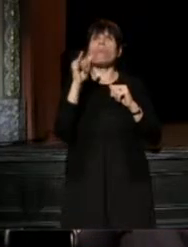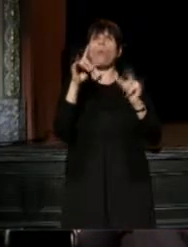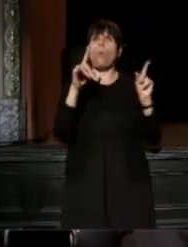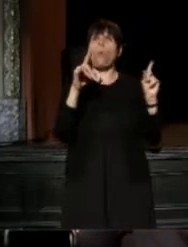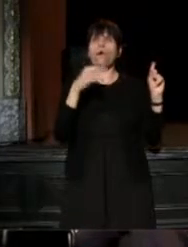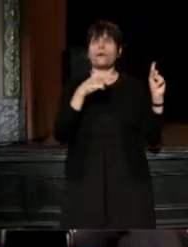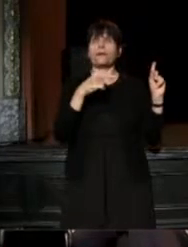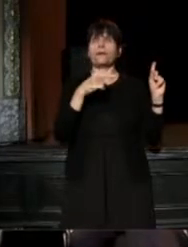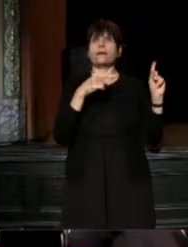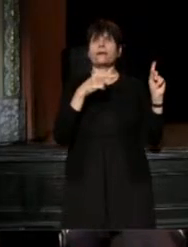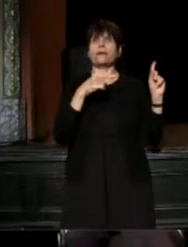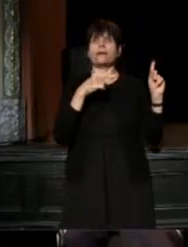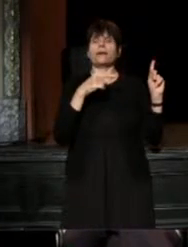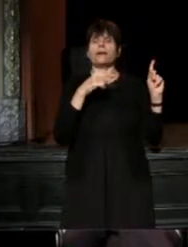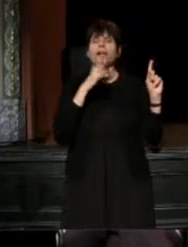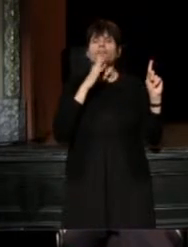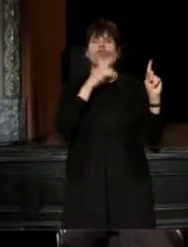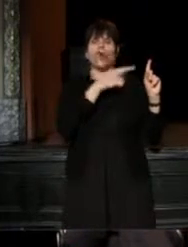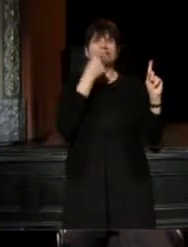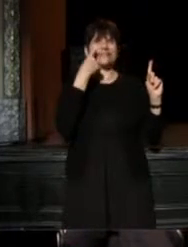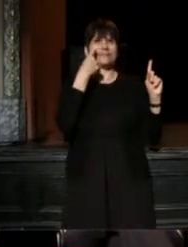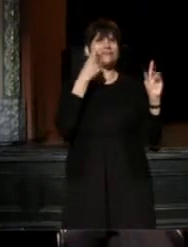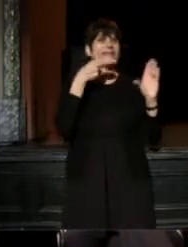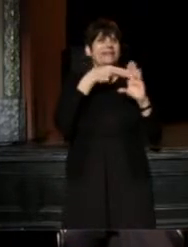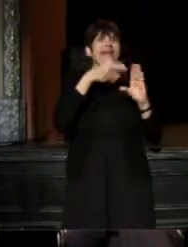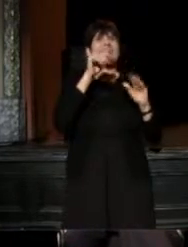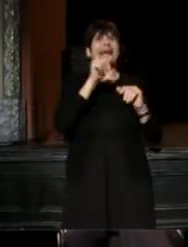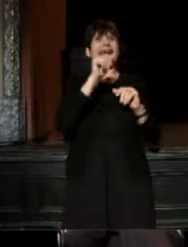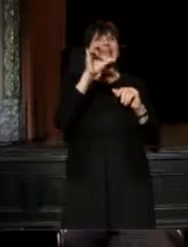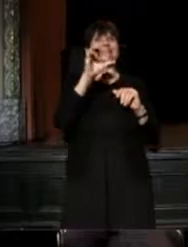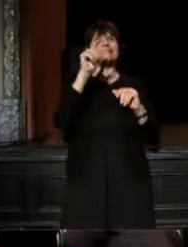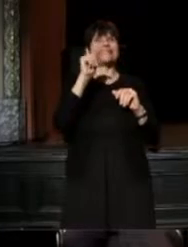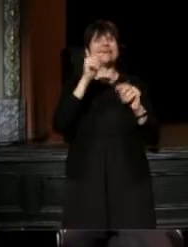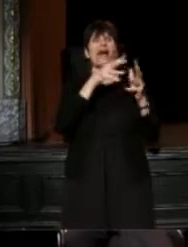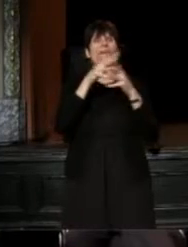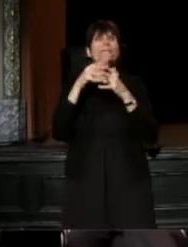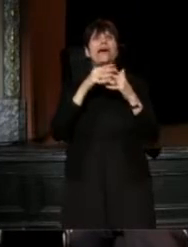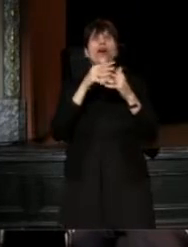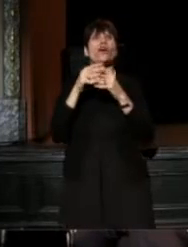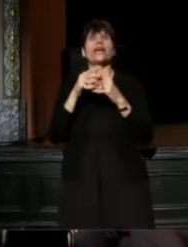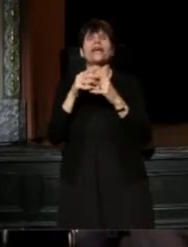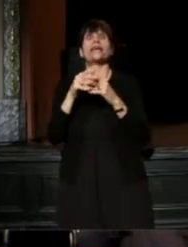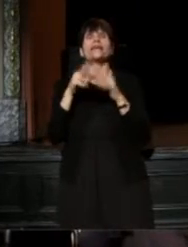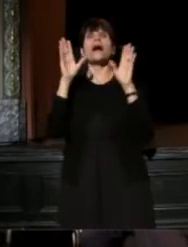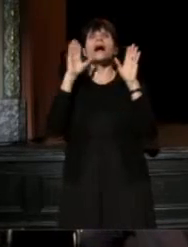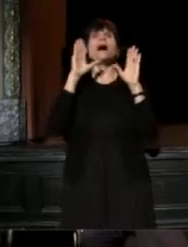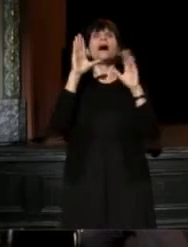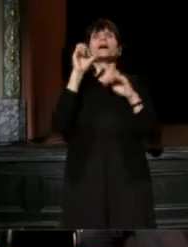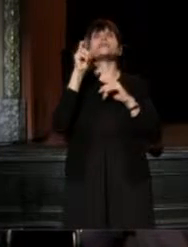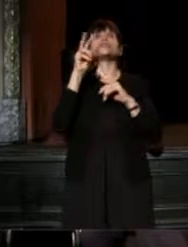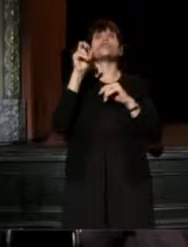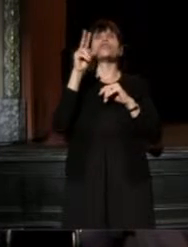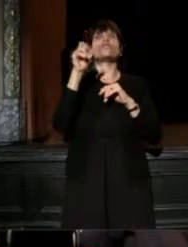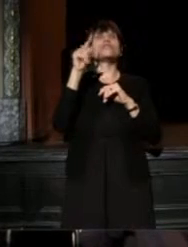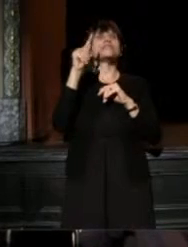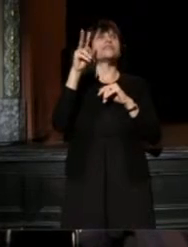I learned talking to him the other day that he joined ACT, American Conservatory Theater in San Francisco at the age of 16,